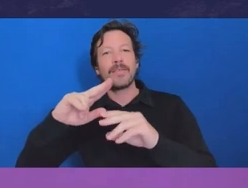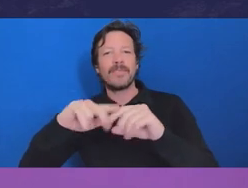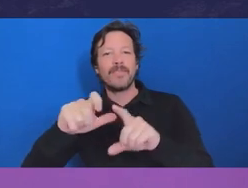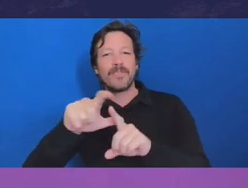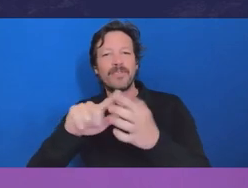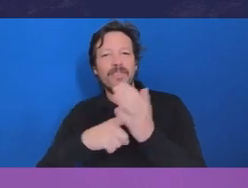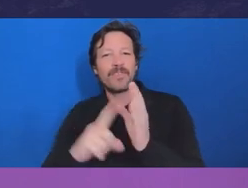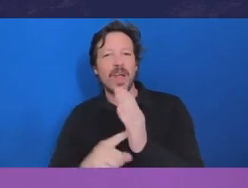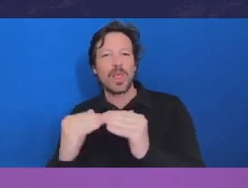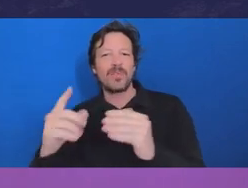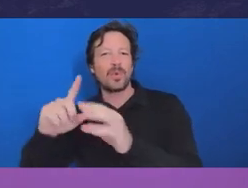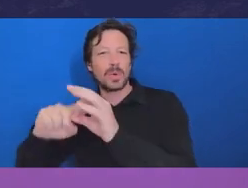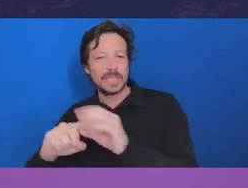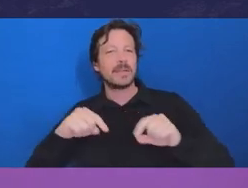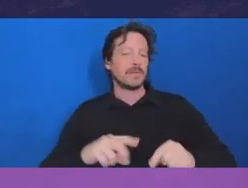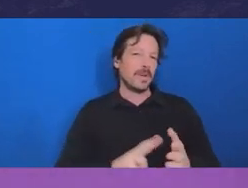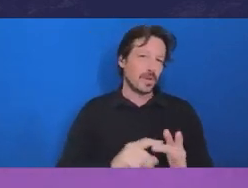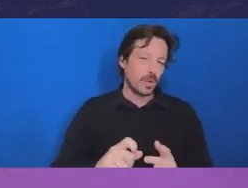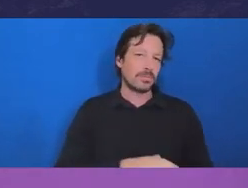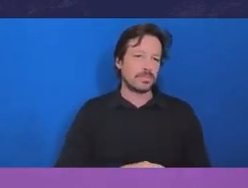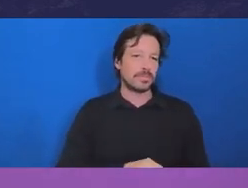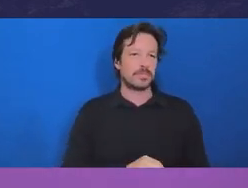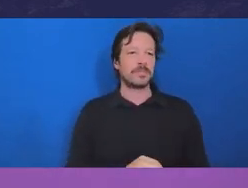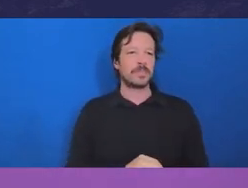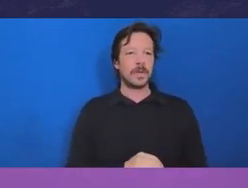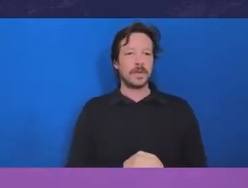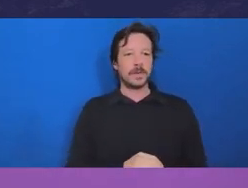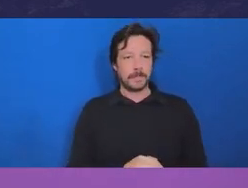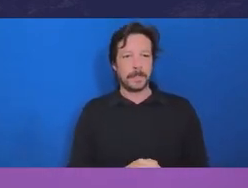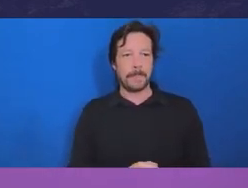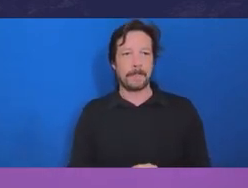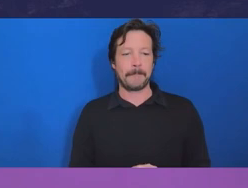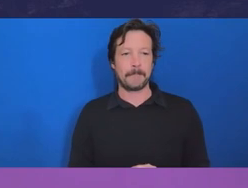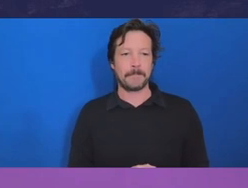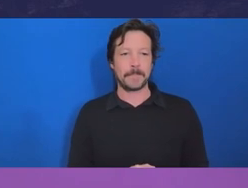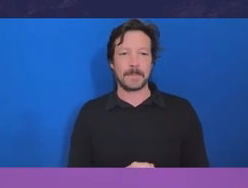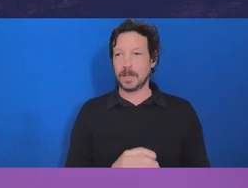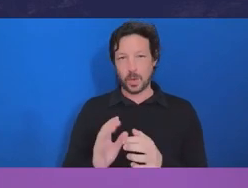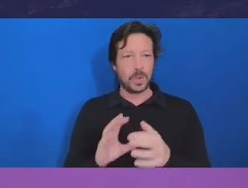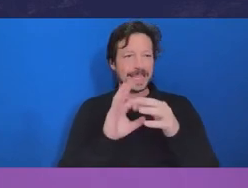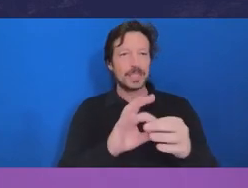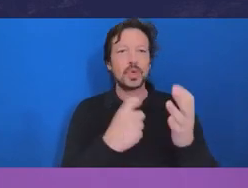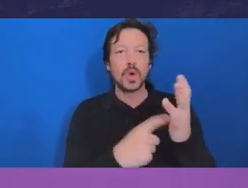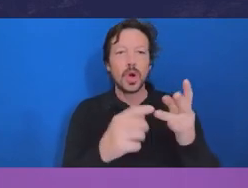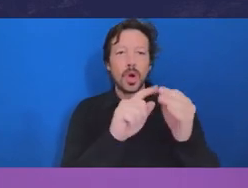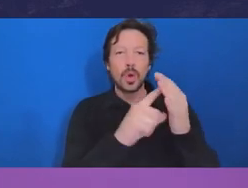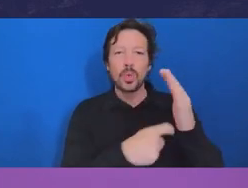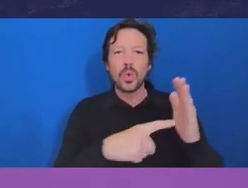So truth to power, I think the first reflection, just following on from what Robert said, if you want to get people to speak truth to power,